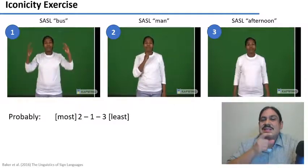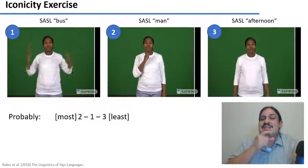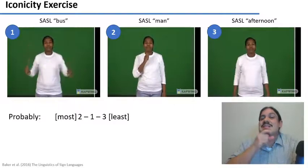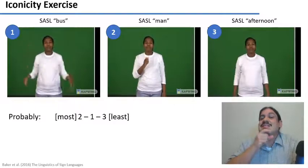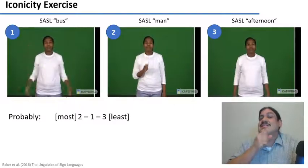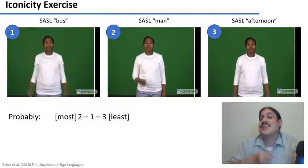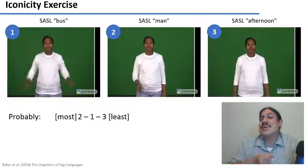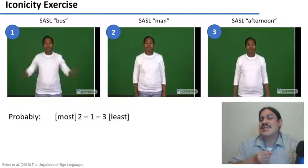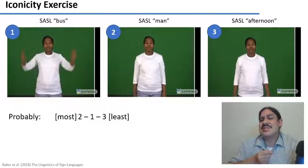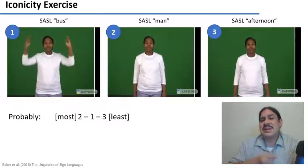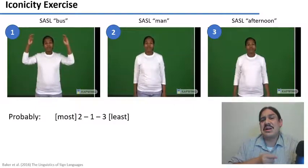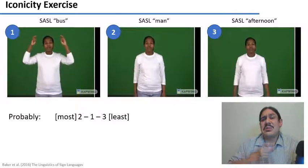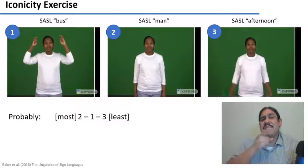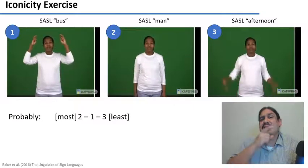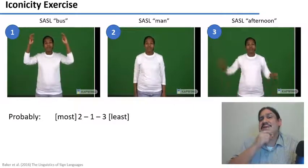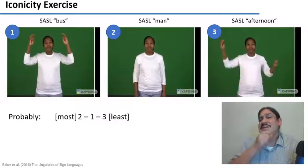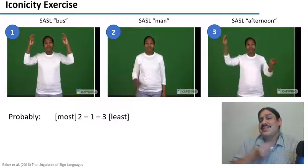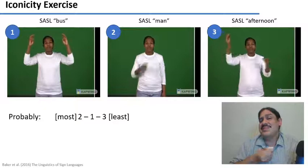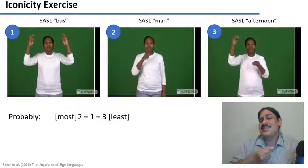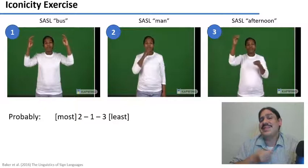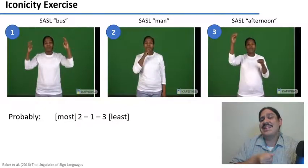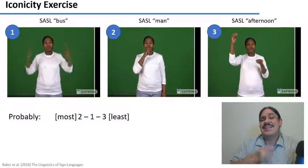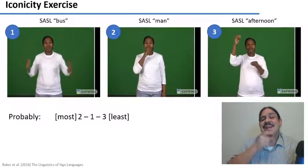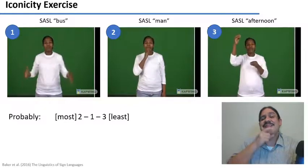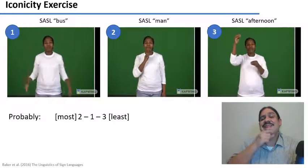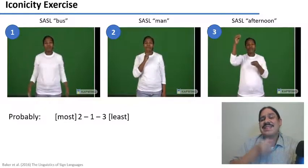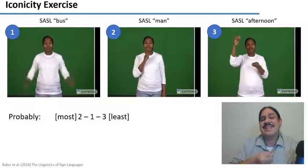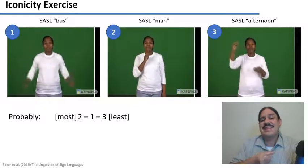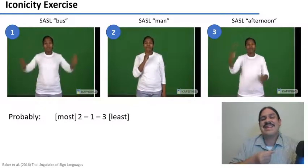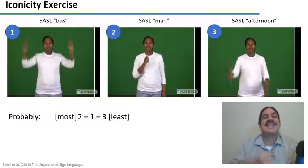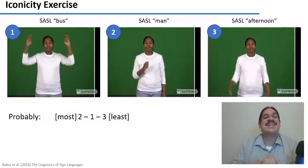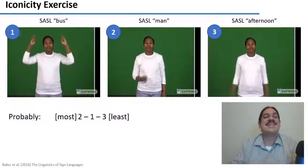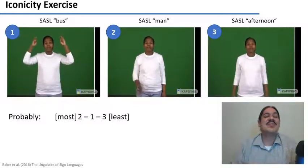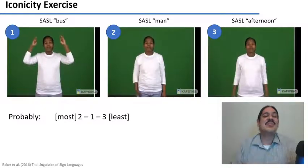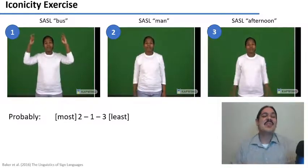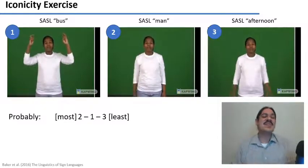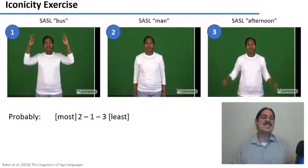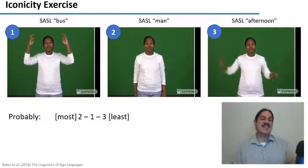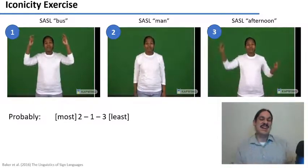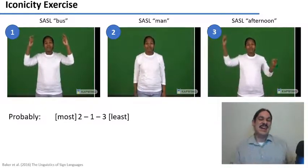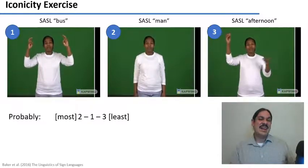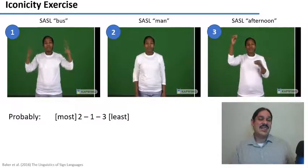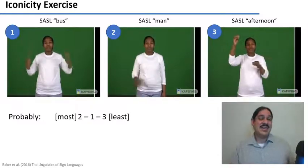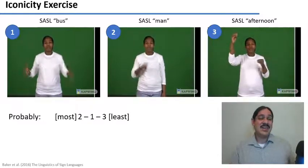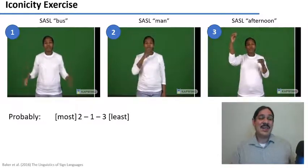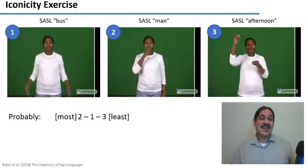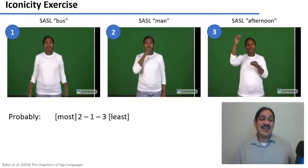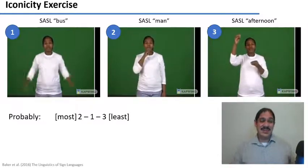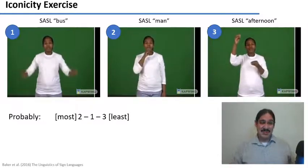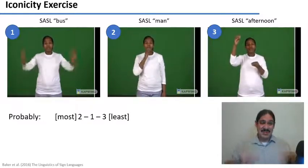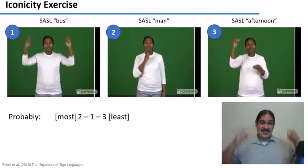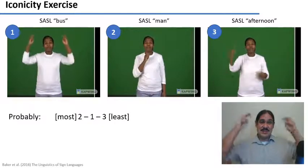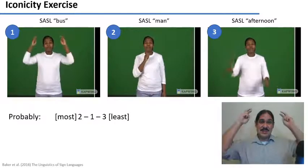probably like the roof of the bus or where you uh